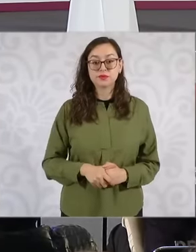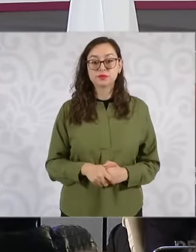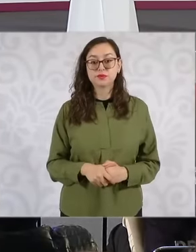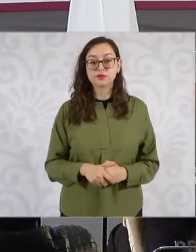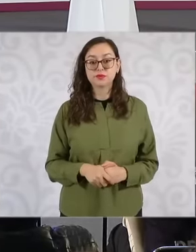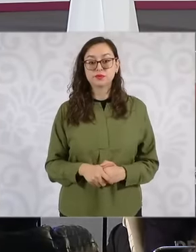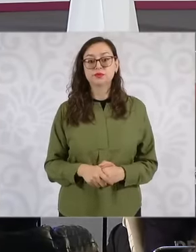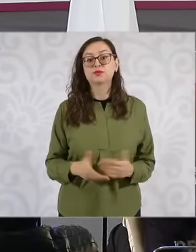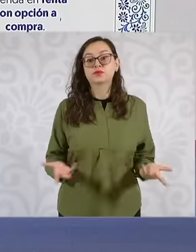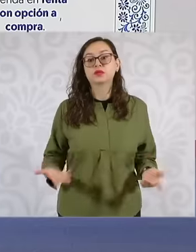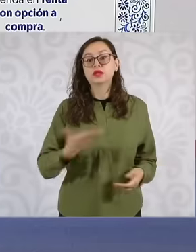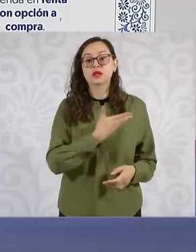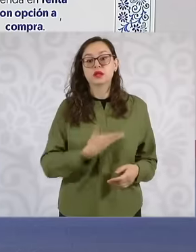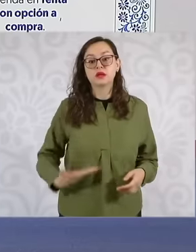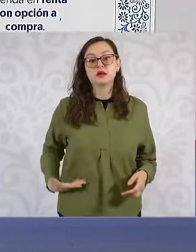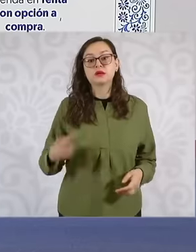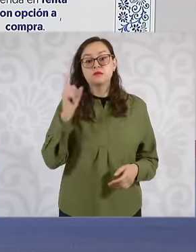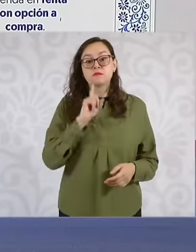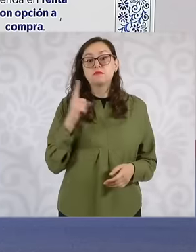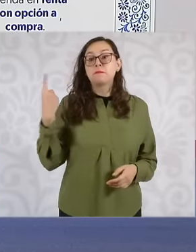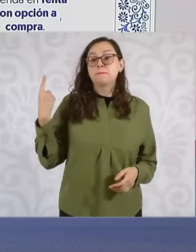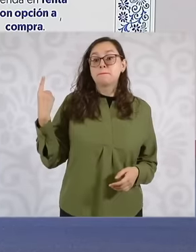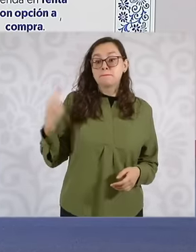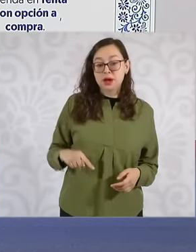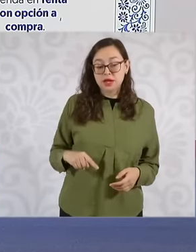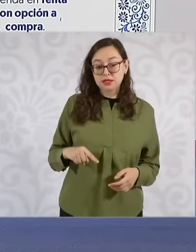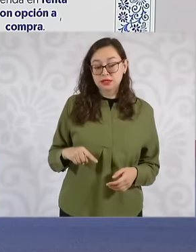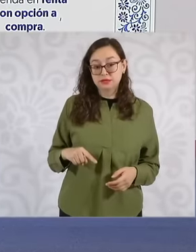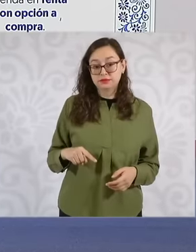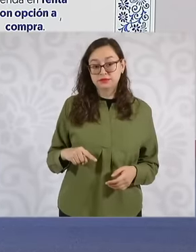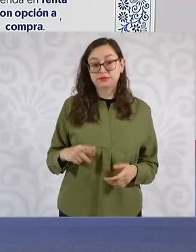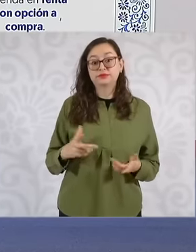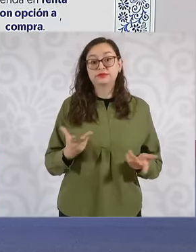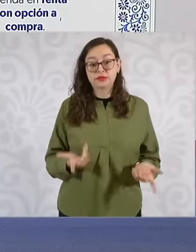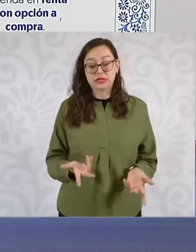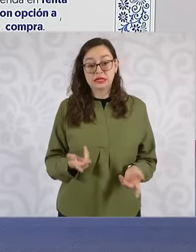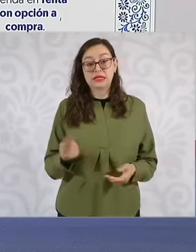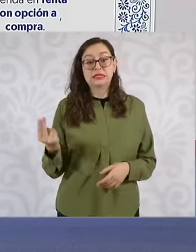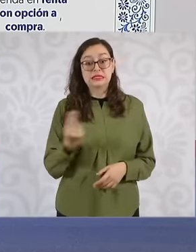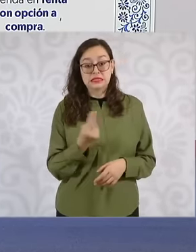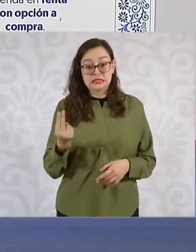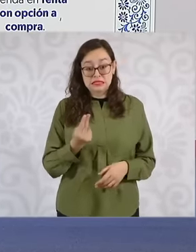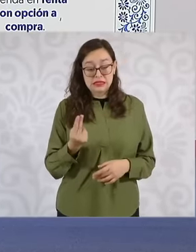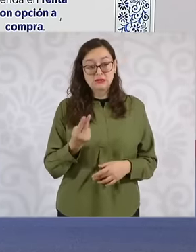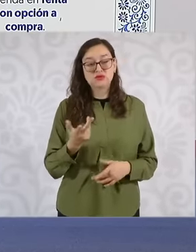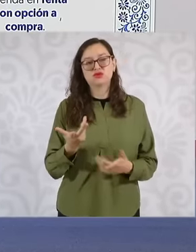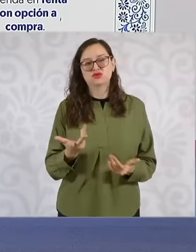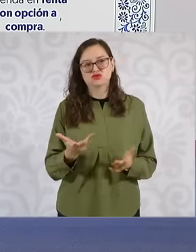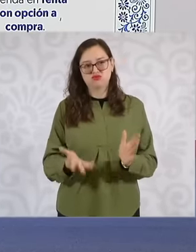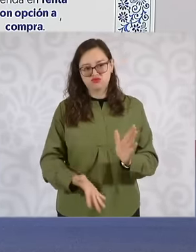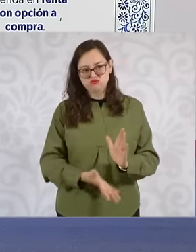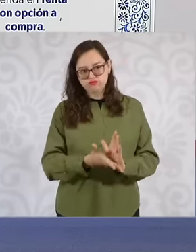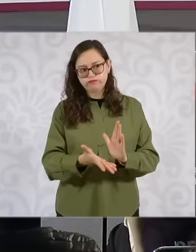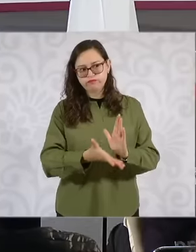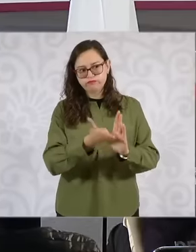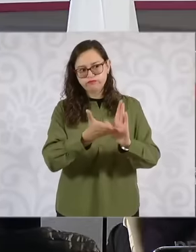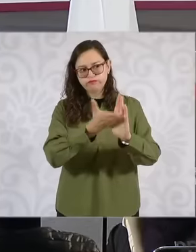the president of the republic gave us to build a construction company to reduce costs and